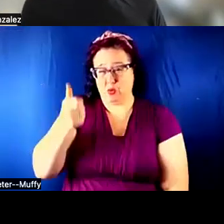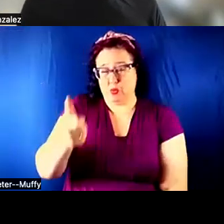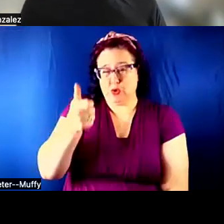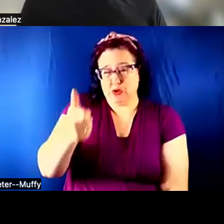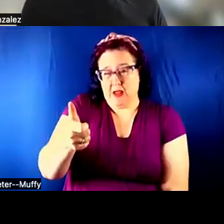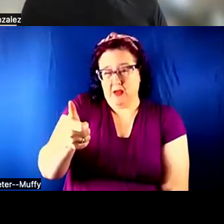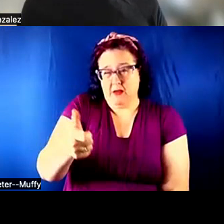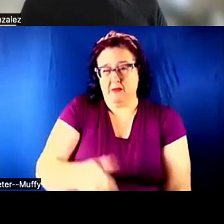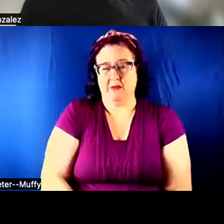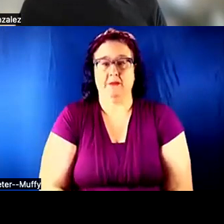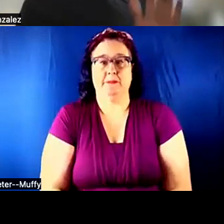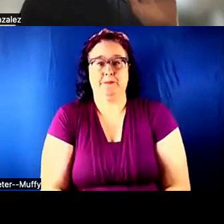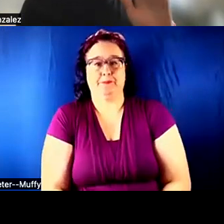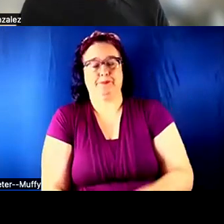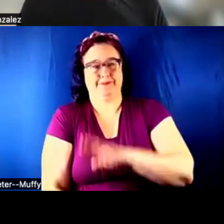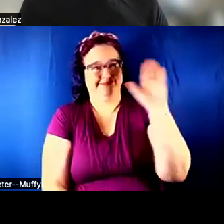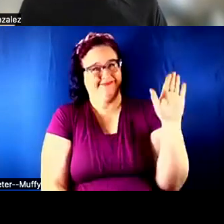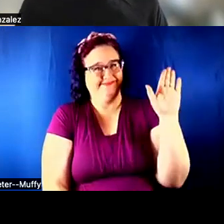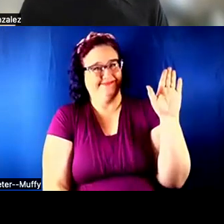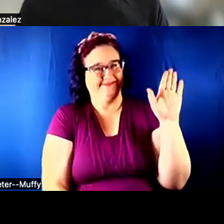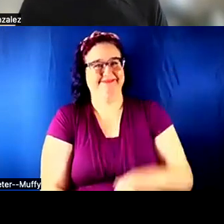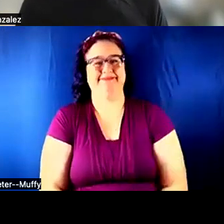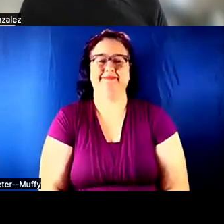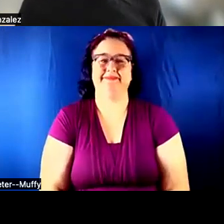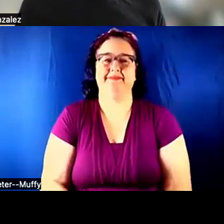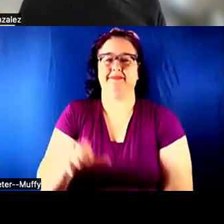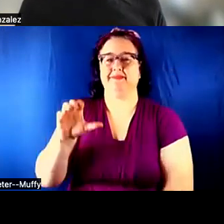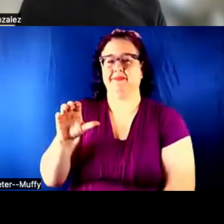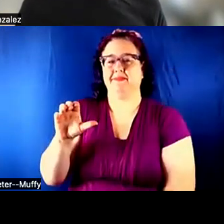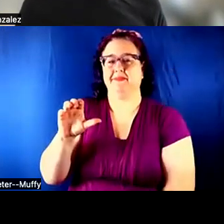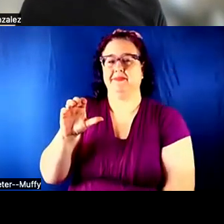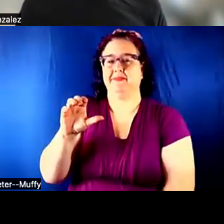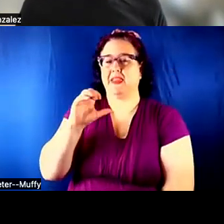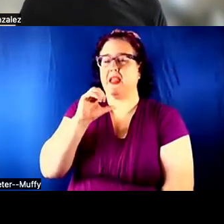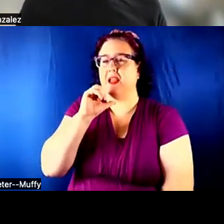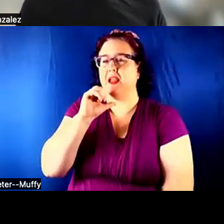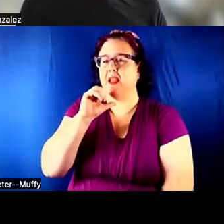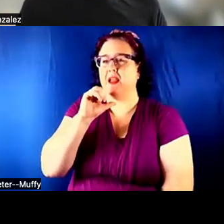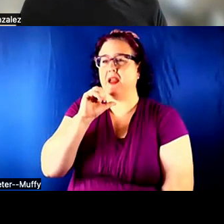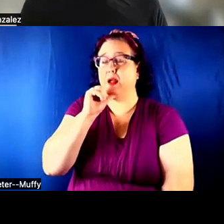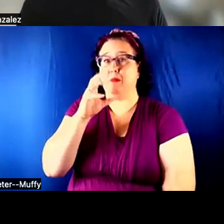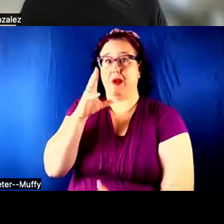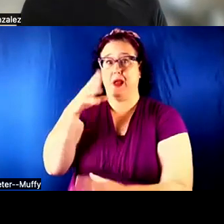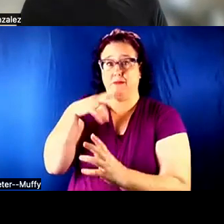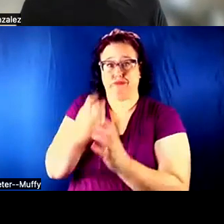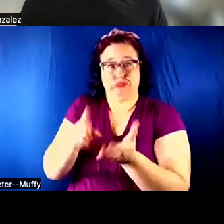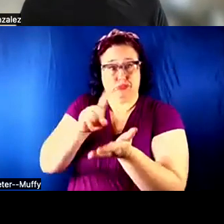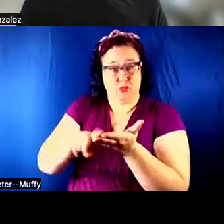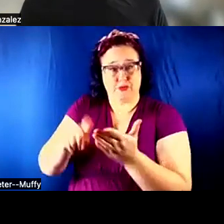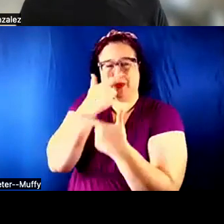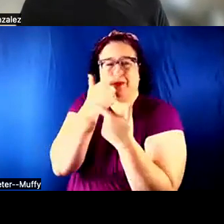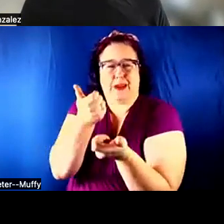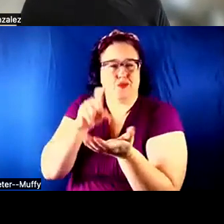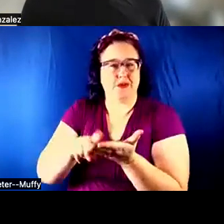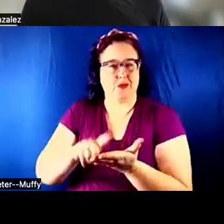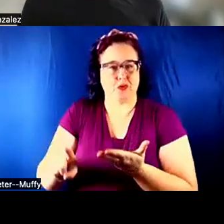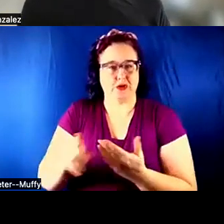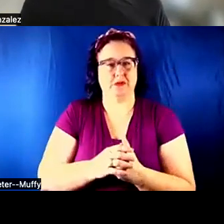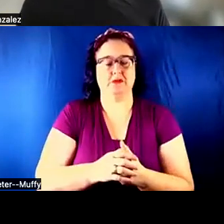HI. I'M NOT IN RESEARCH, BUT I AM VERY INTERESTED IN RESEARCH. I'M A UX DESIGNER AND